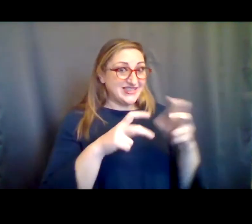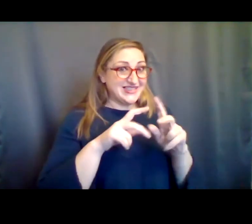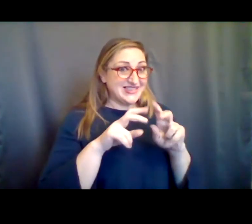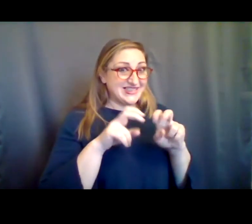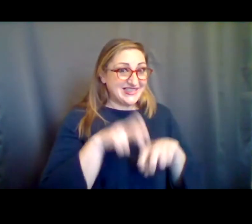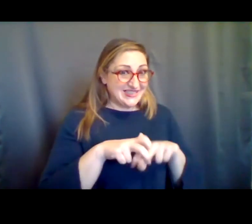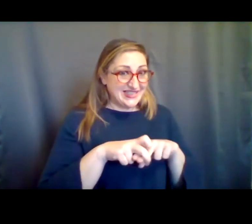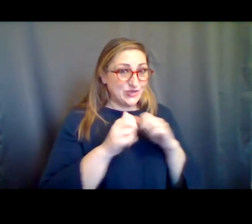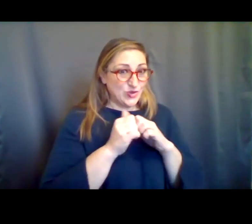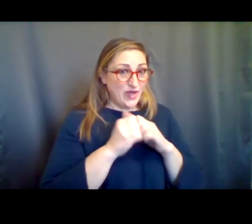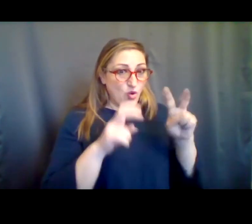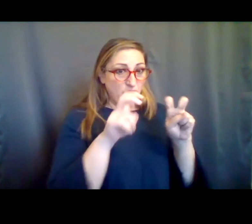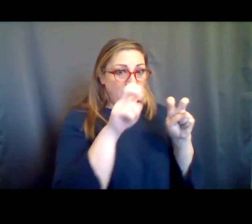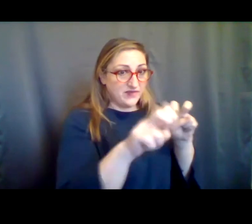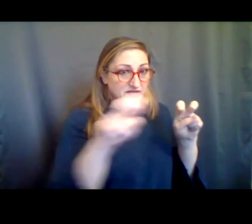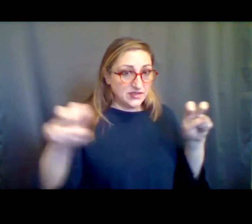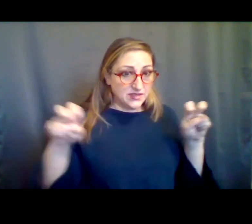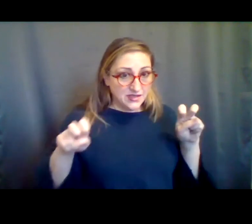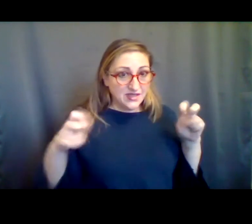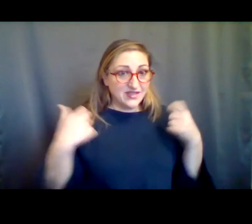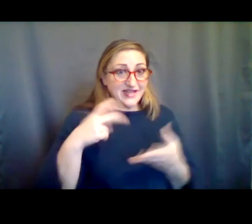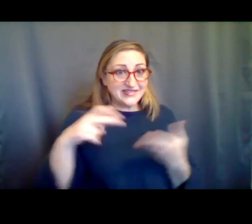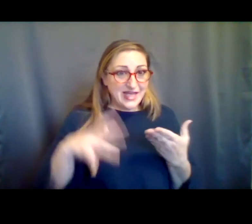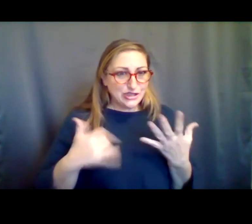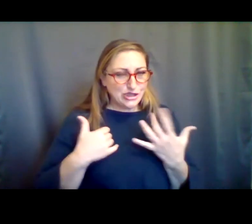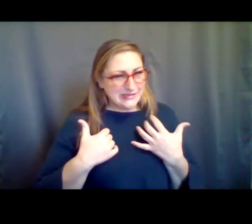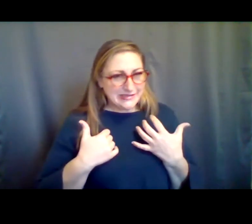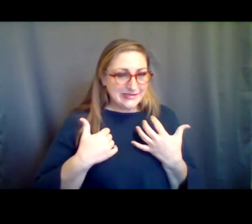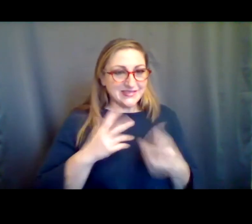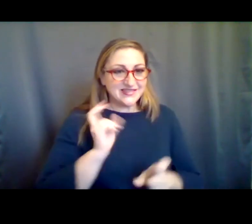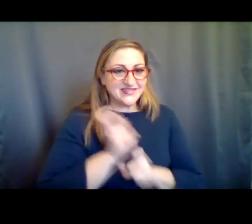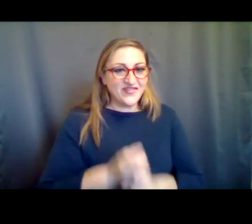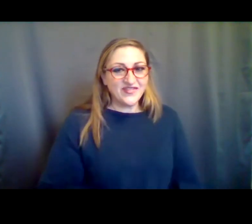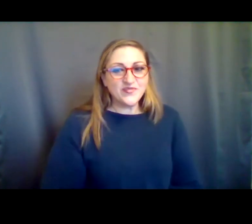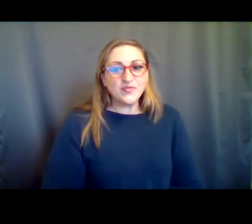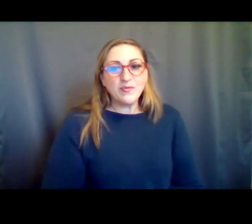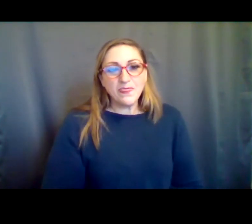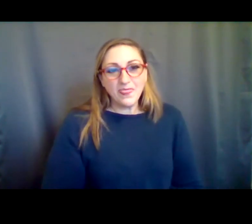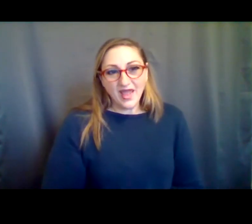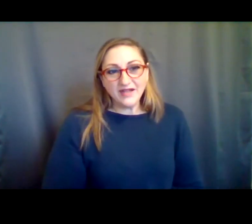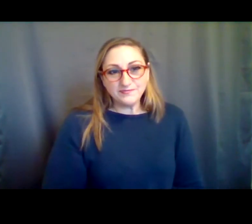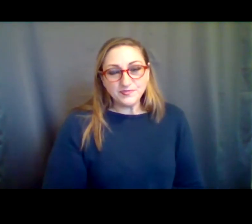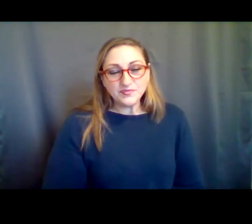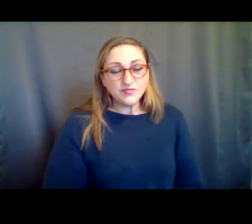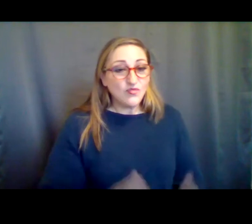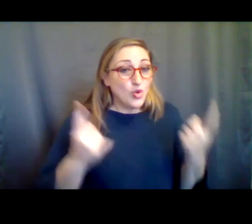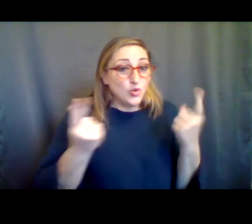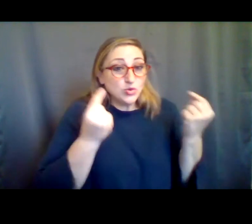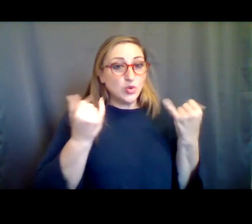quartet sit together or do they have to sit